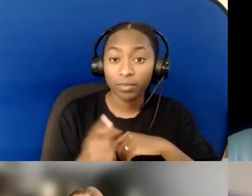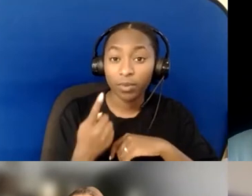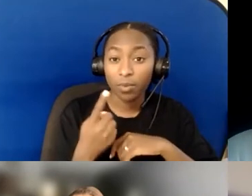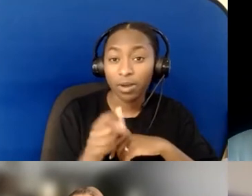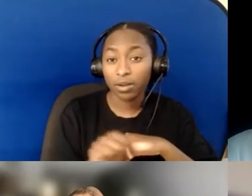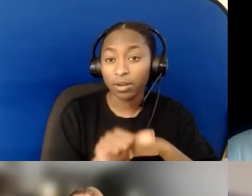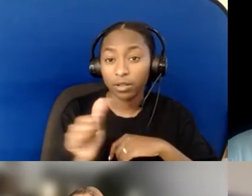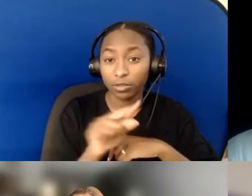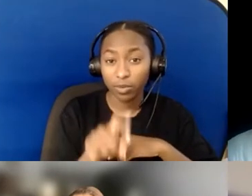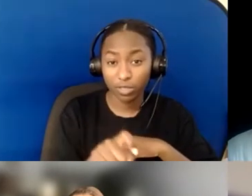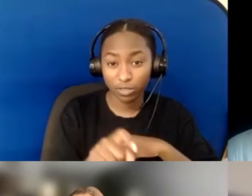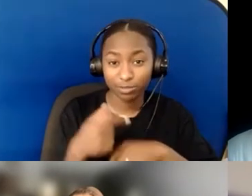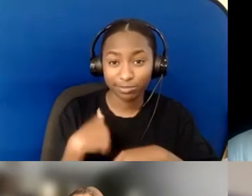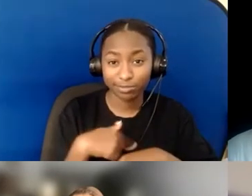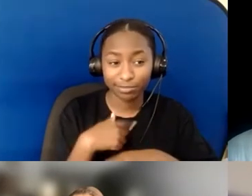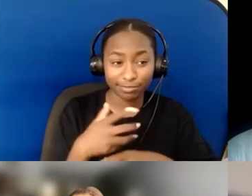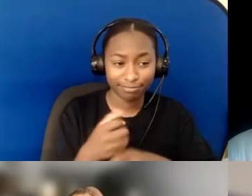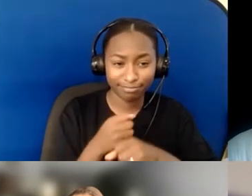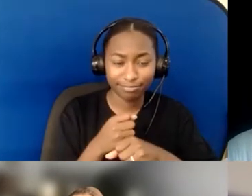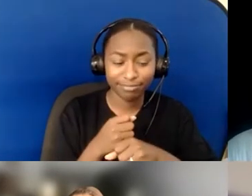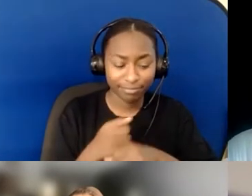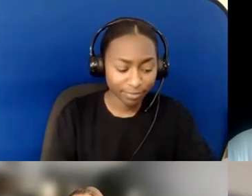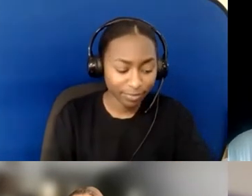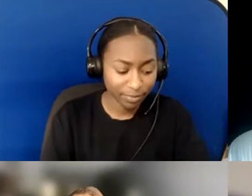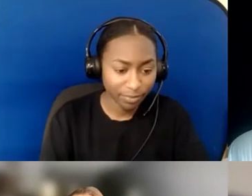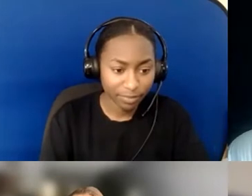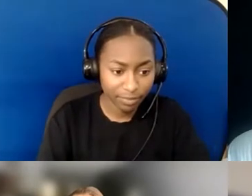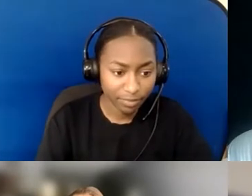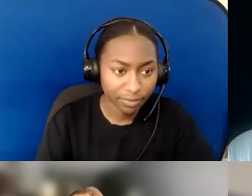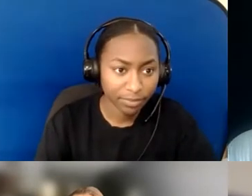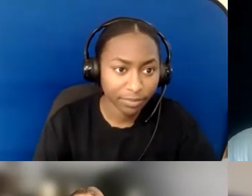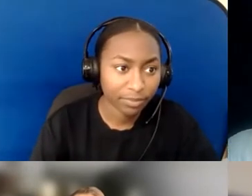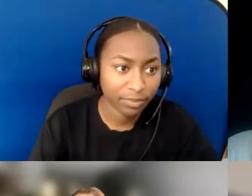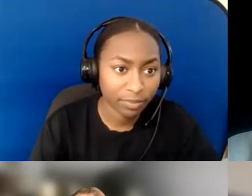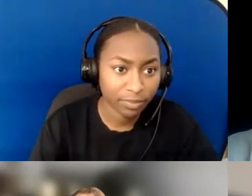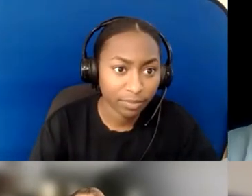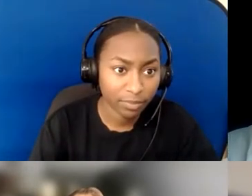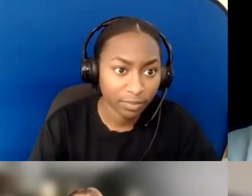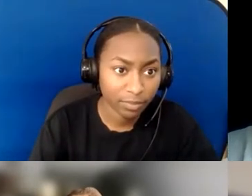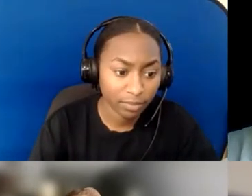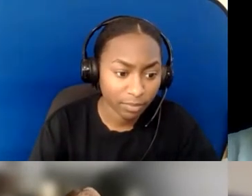it's a little bit lengthy, so I'm going to read it: "For passionate disability advocates